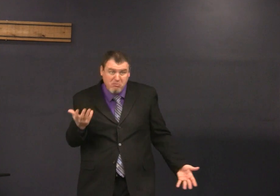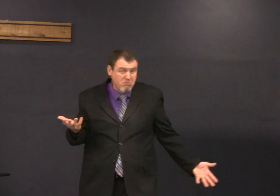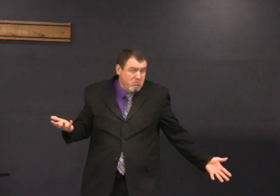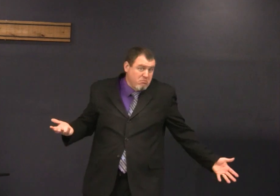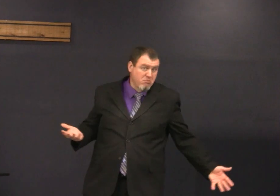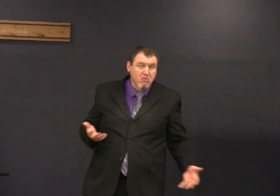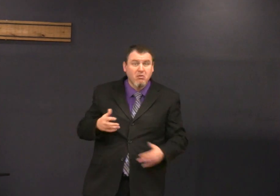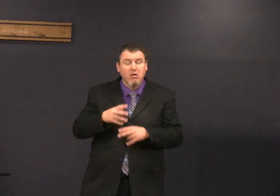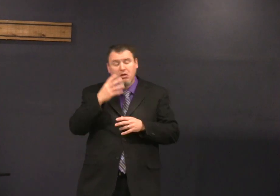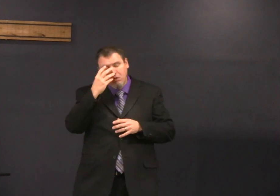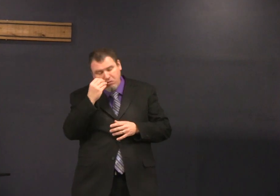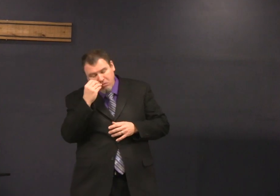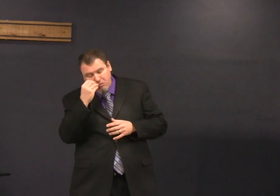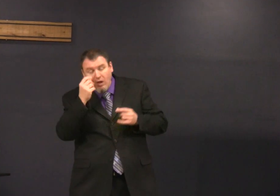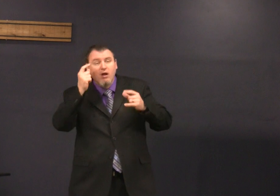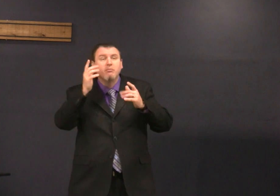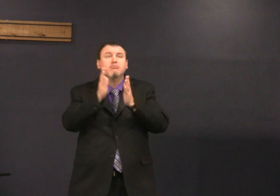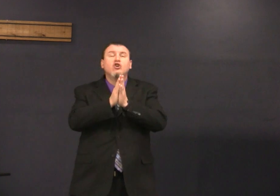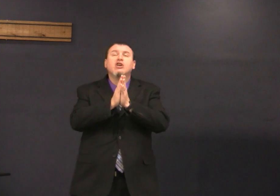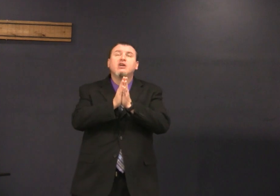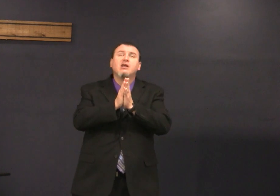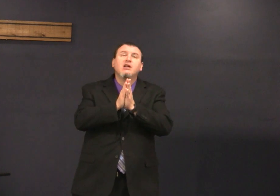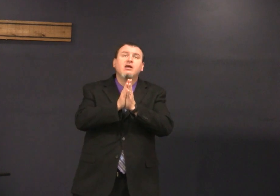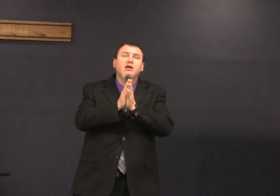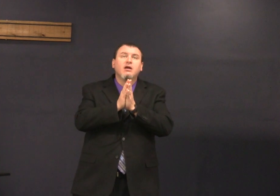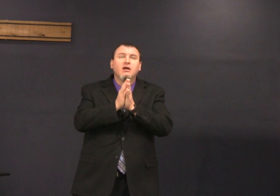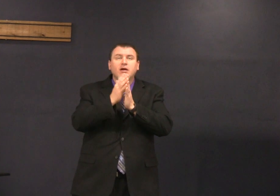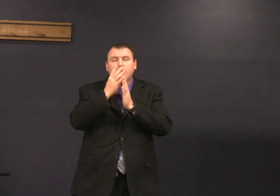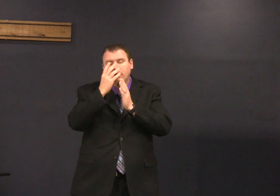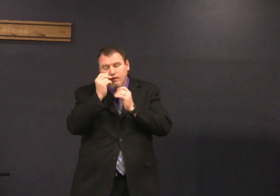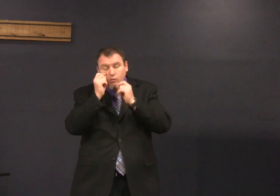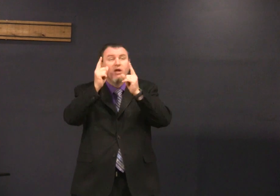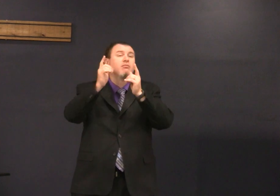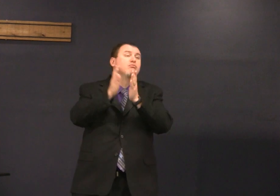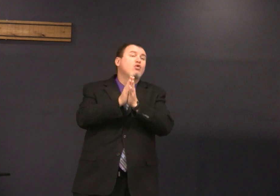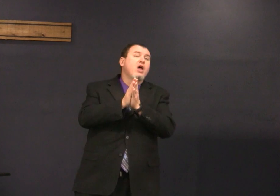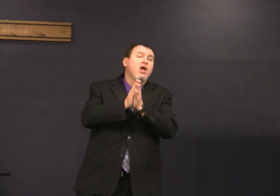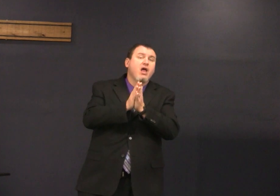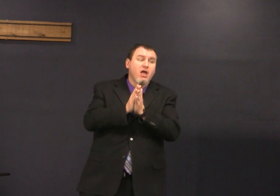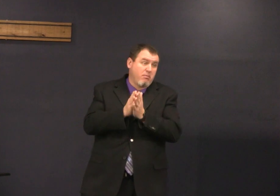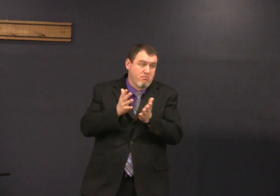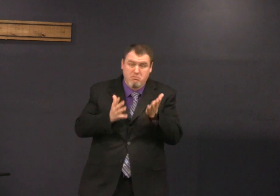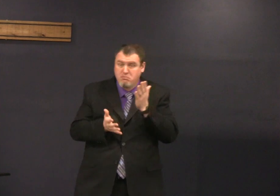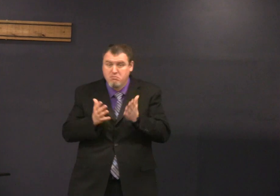she didn't sleep much maybe she slept a little bit and prayed woke up again and prayed again